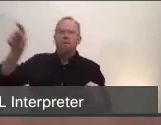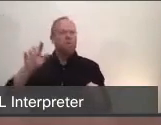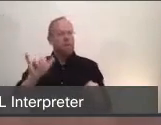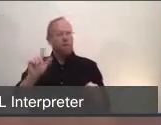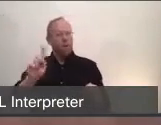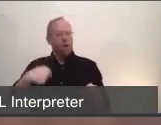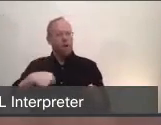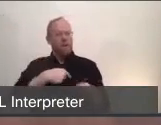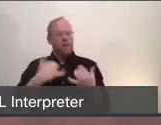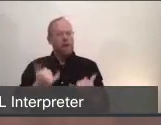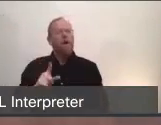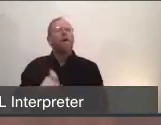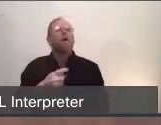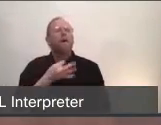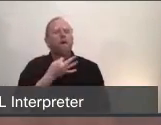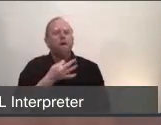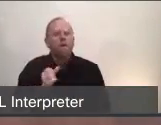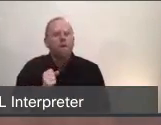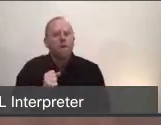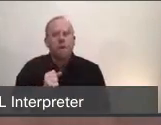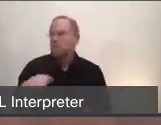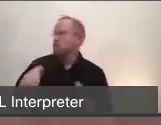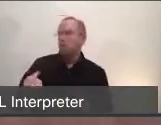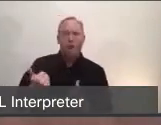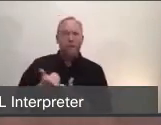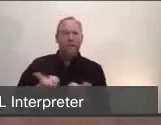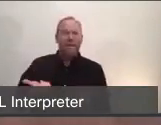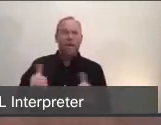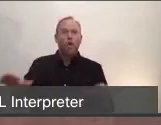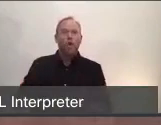and with things going so well so far in terms of flattening the curve,